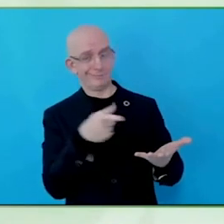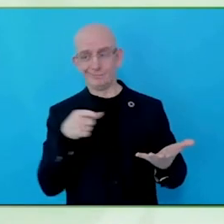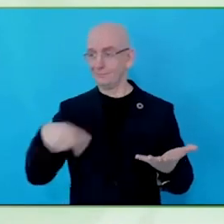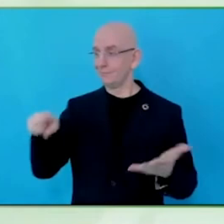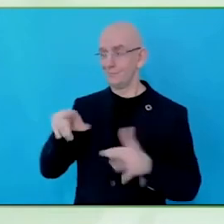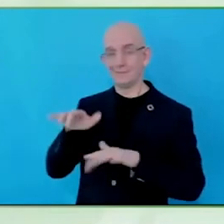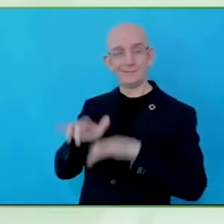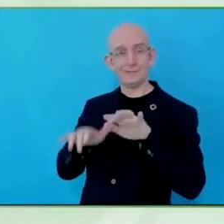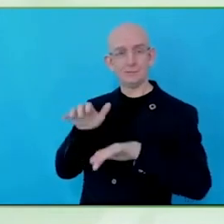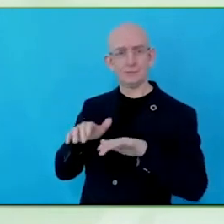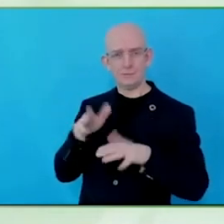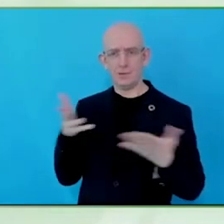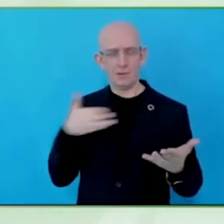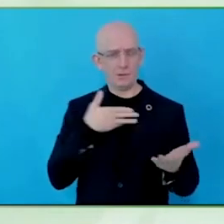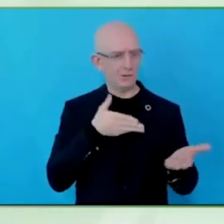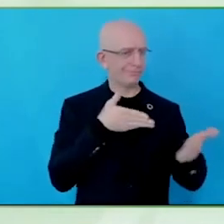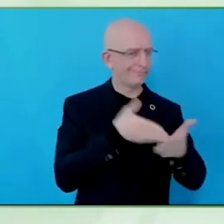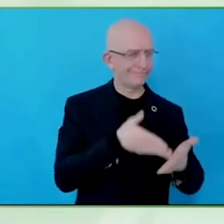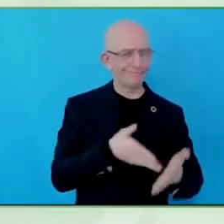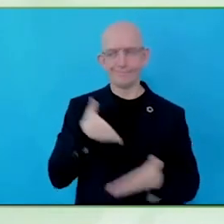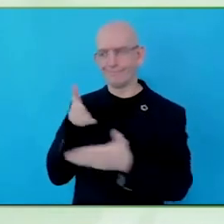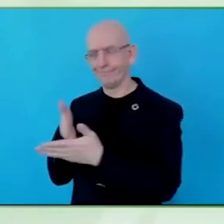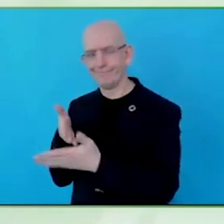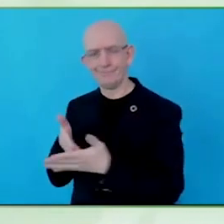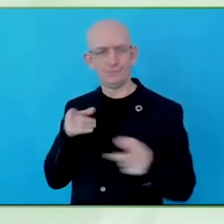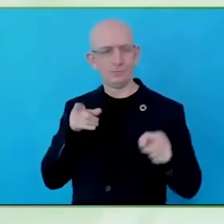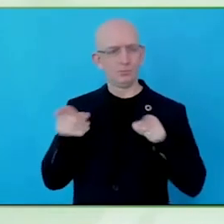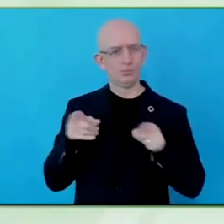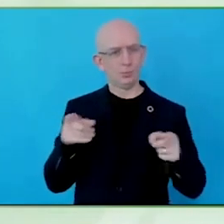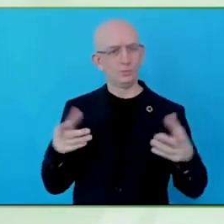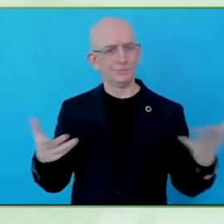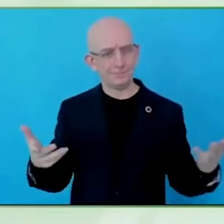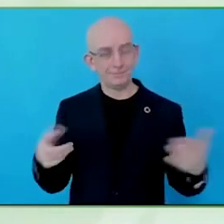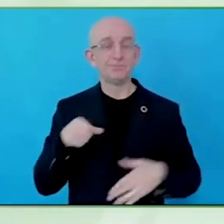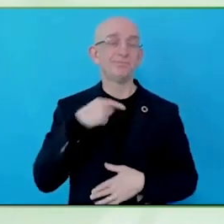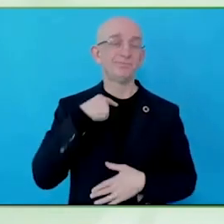And essentially, the design process and the innovation process,